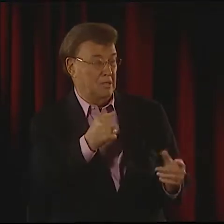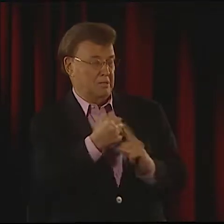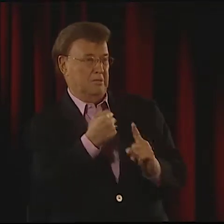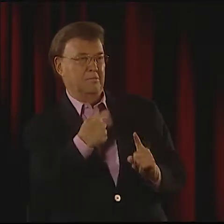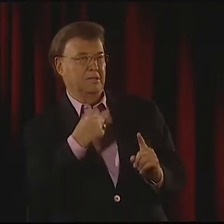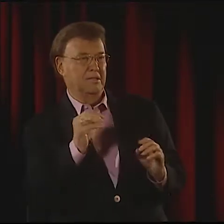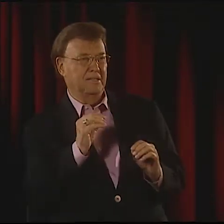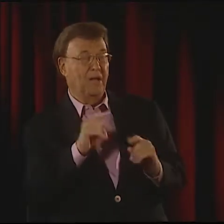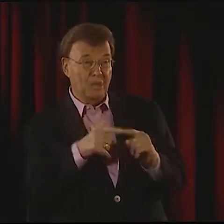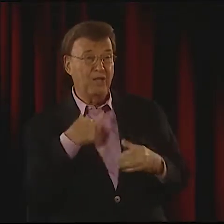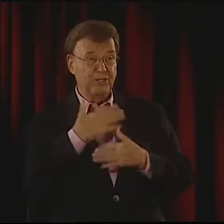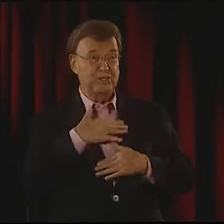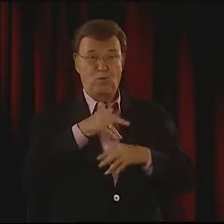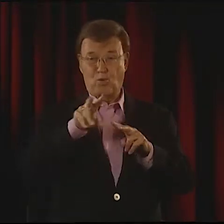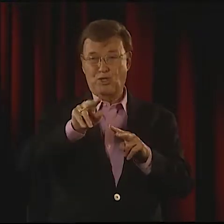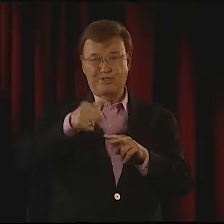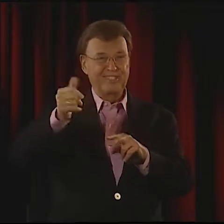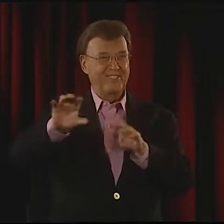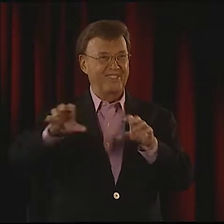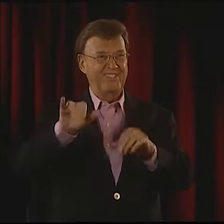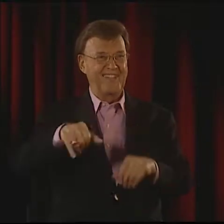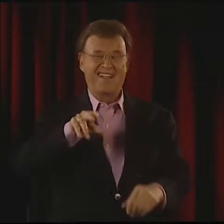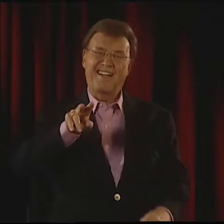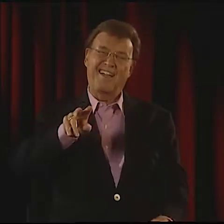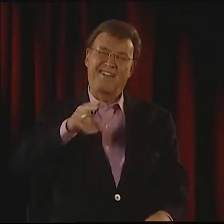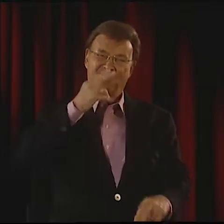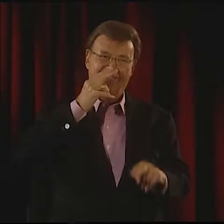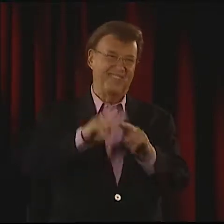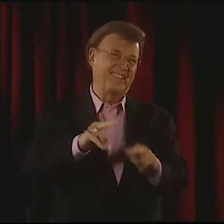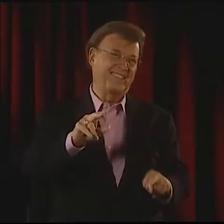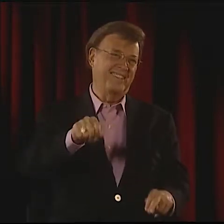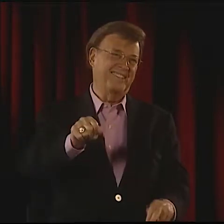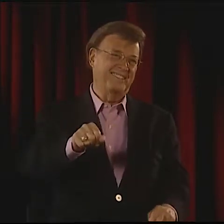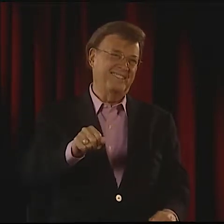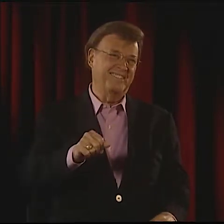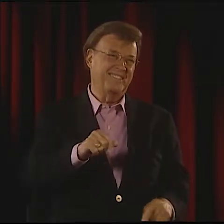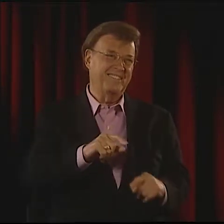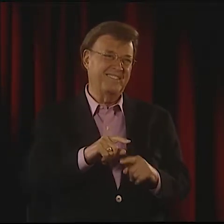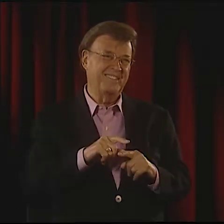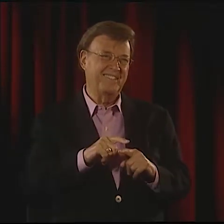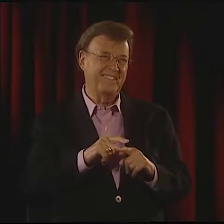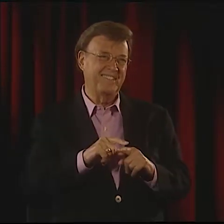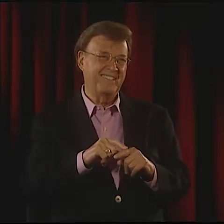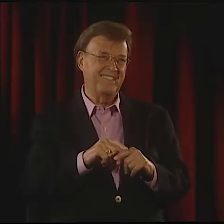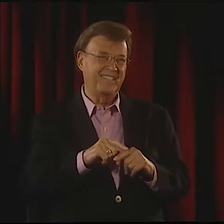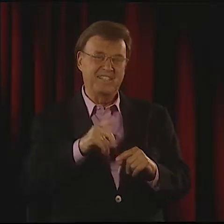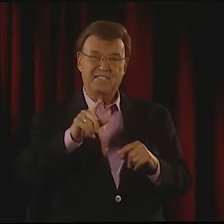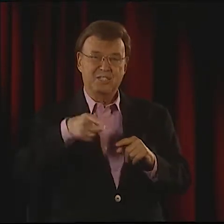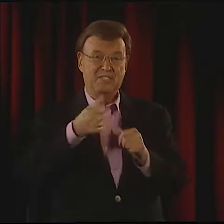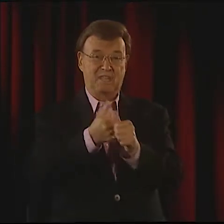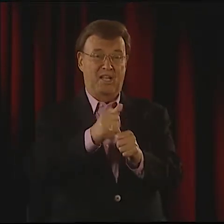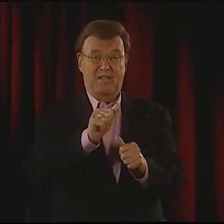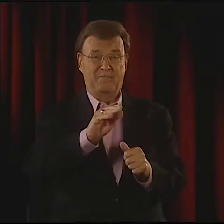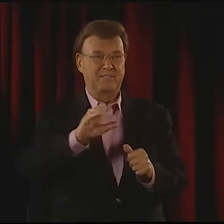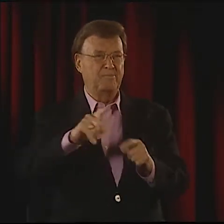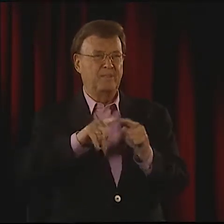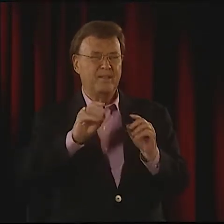BUT I GREW IN UNDERSTANDING MORE AS THE PROCESS CONTINUED. YOU KNOW, I REALIZED THAT THIS WAS NOT ANYTHING LIKE ABC STORIES.